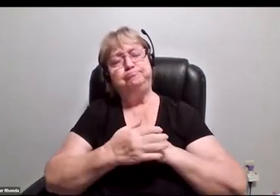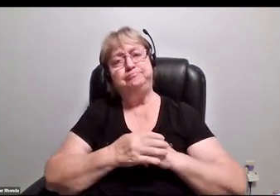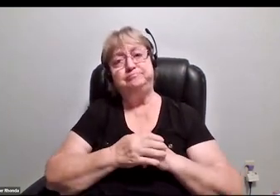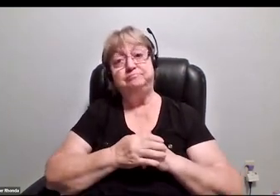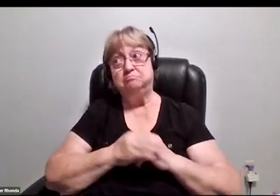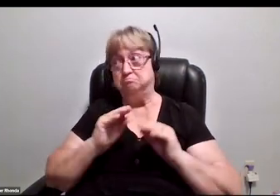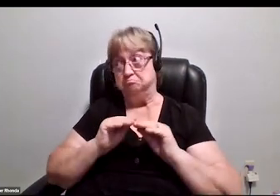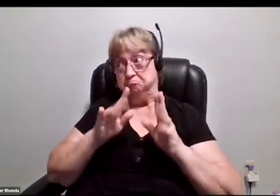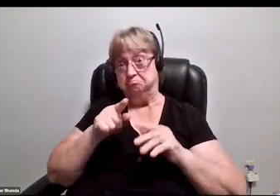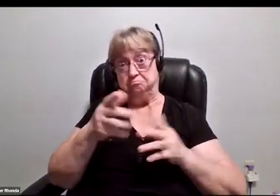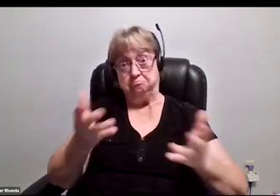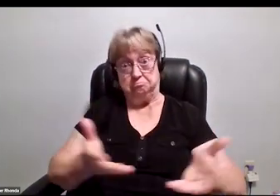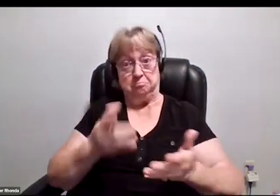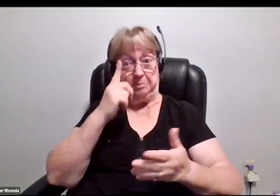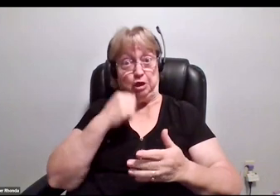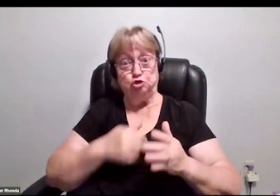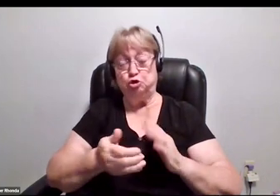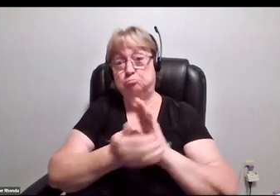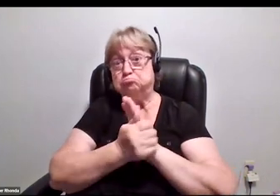Obviously, you're here because you're good at something in STEM.